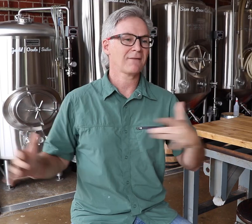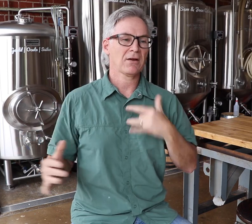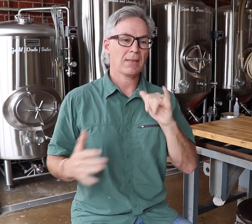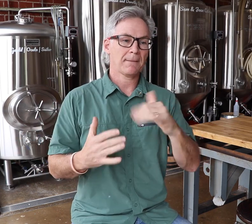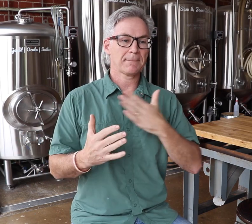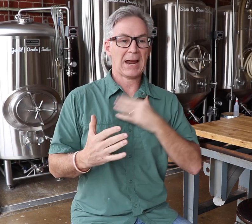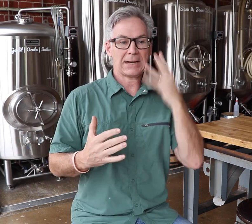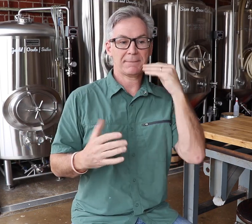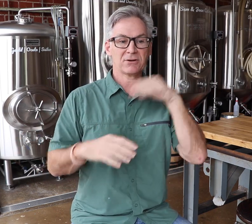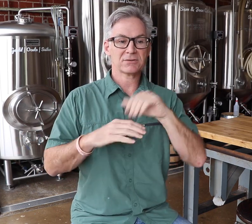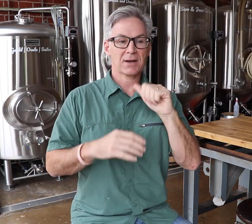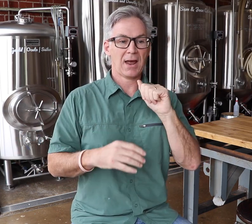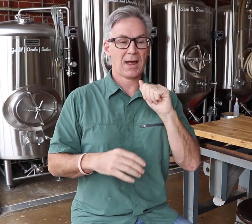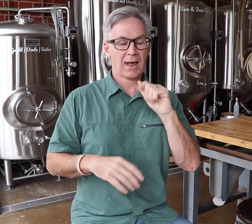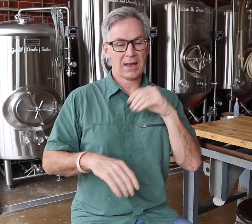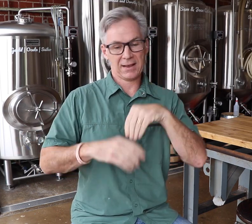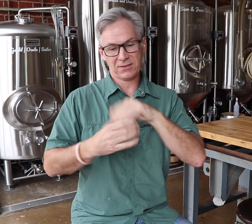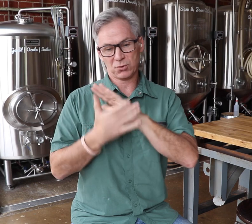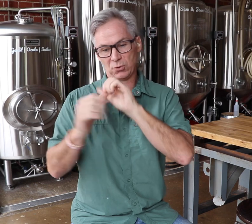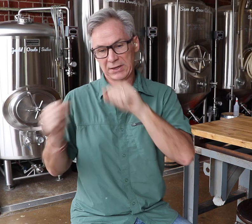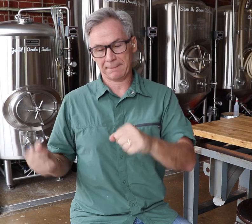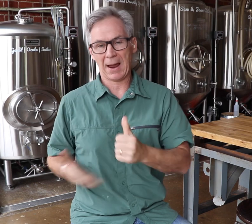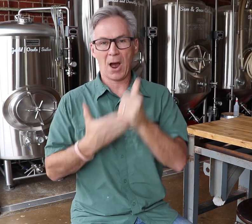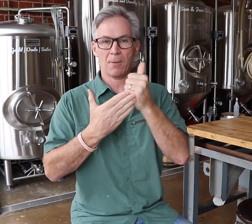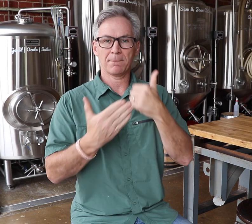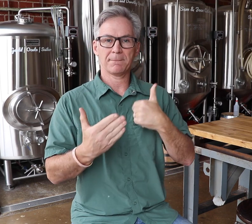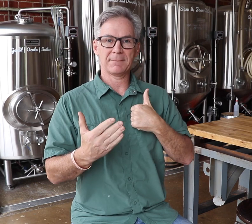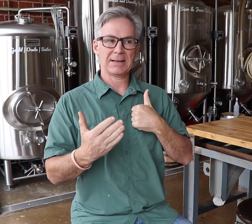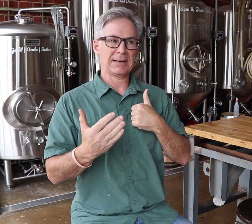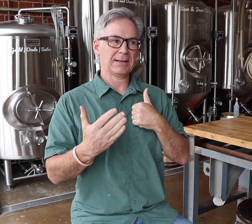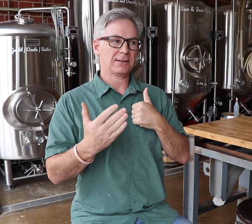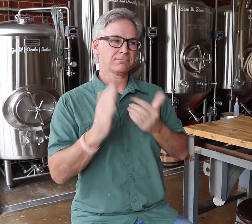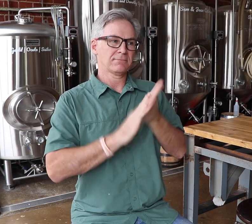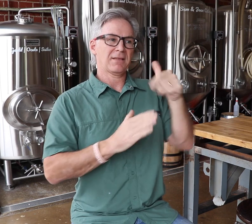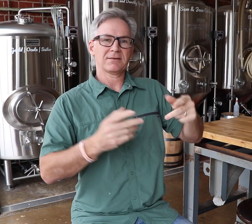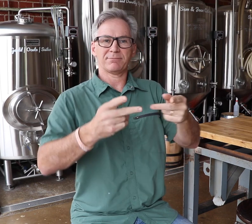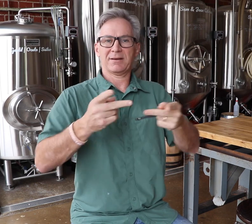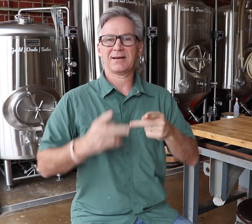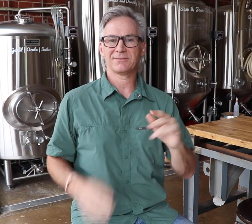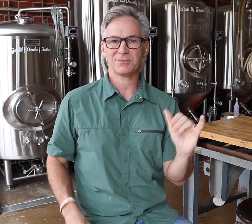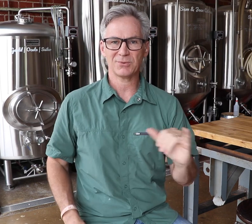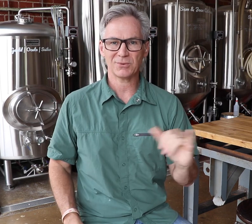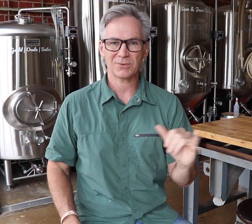My experience as a school administrator helped me run this place too.